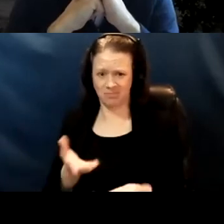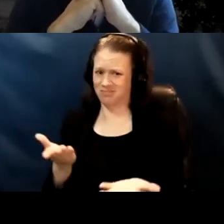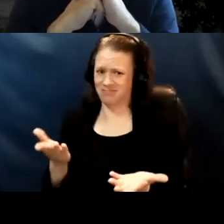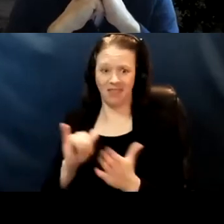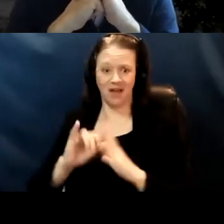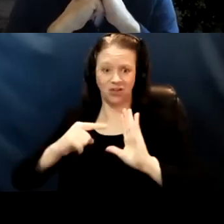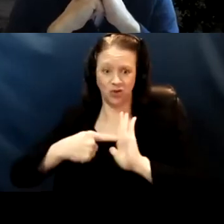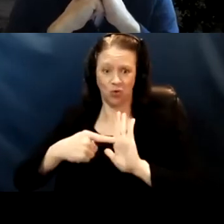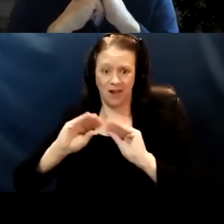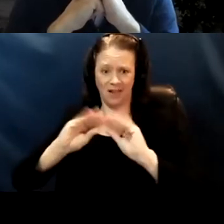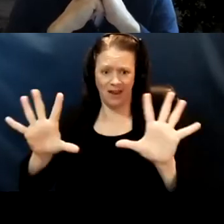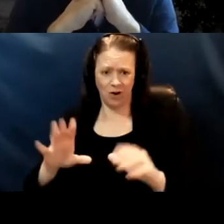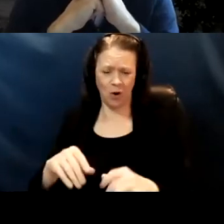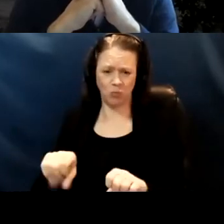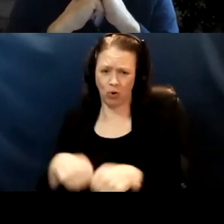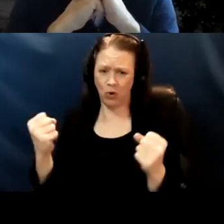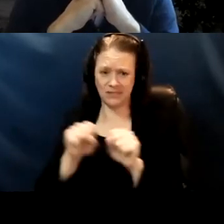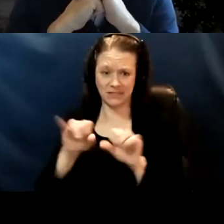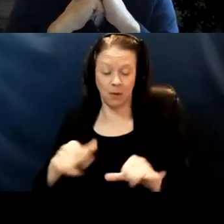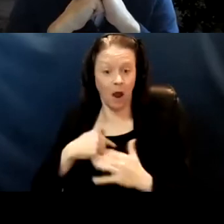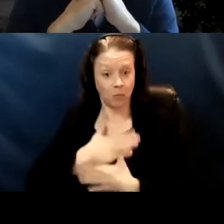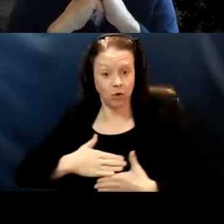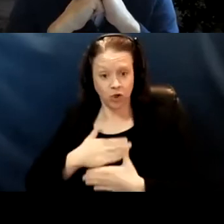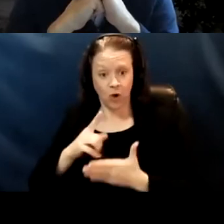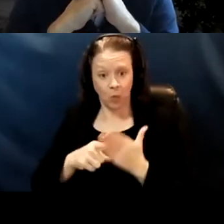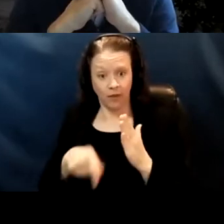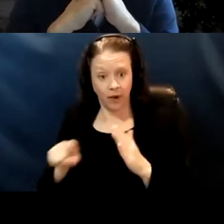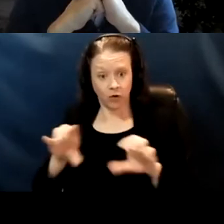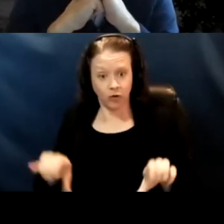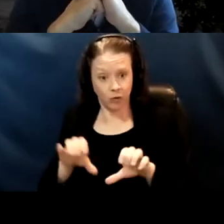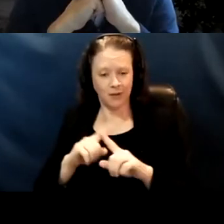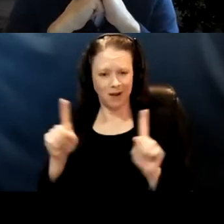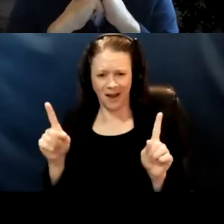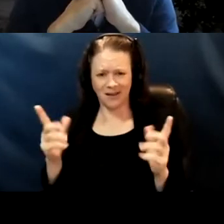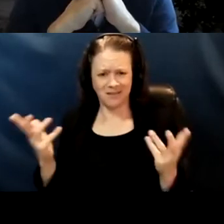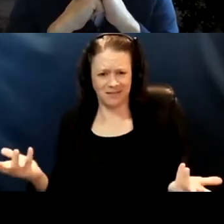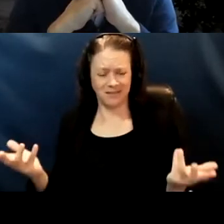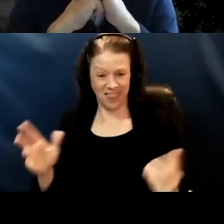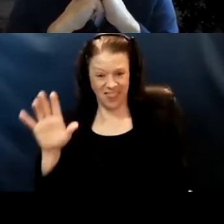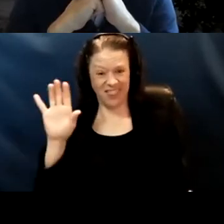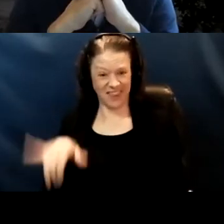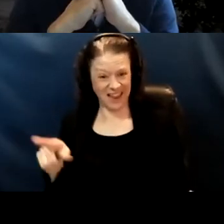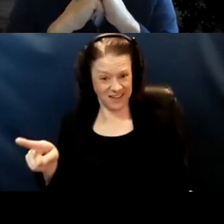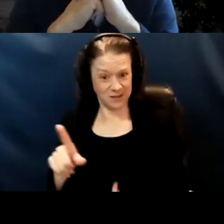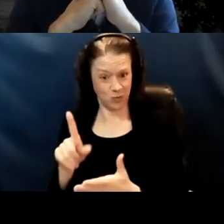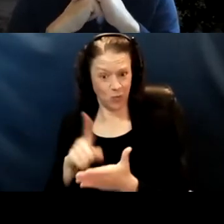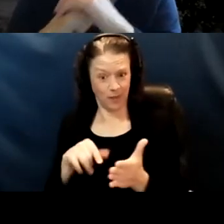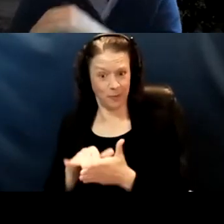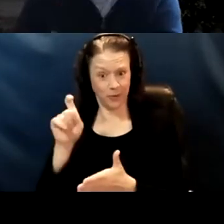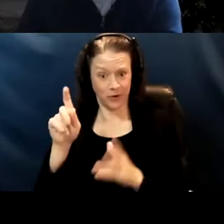Like I appreciate what the individual is doing but to the extent that is what the person has to do to get,